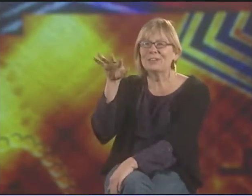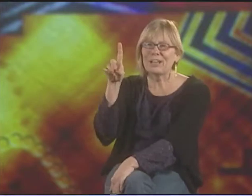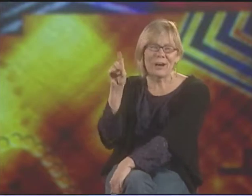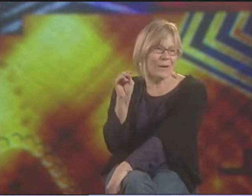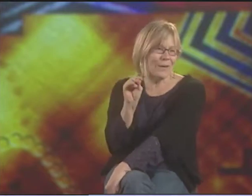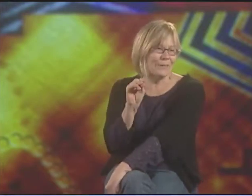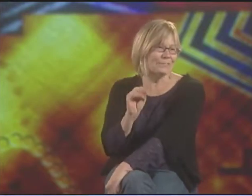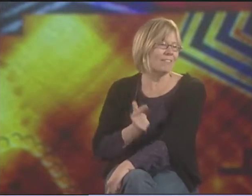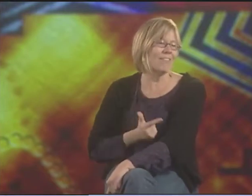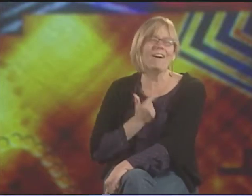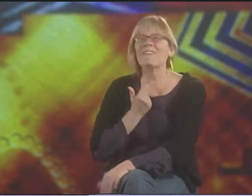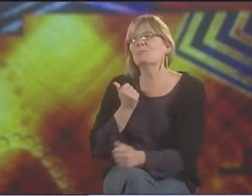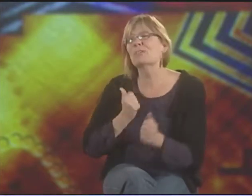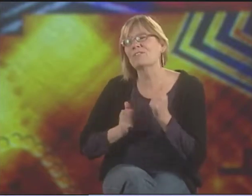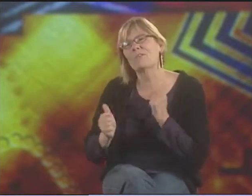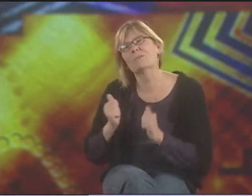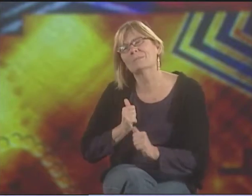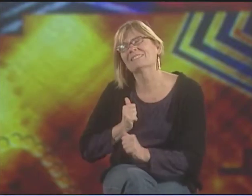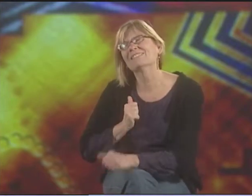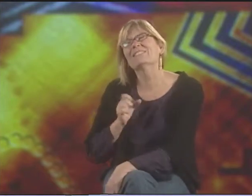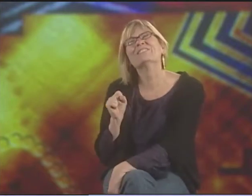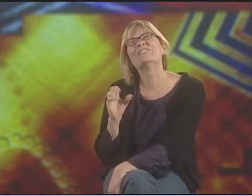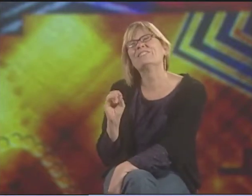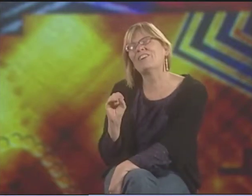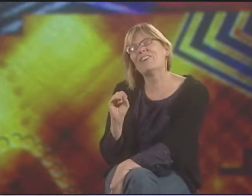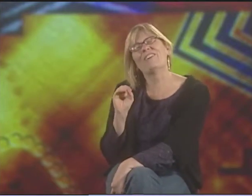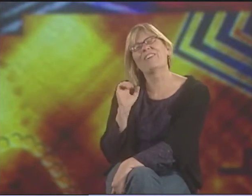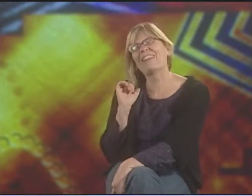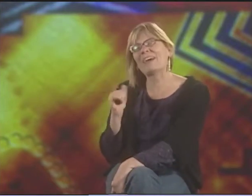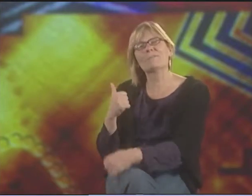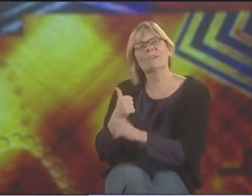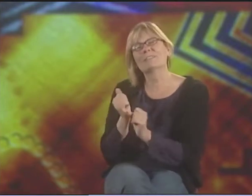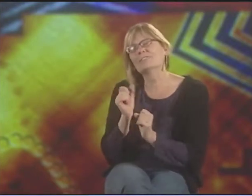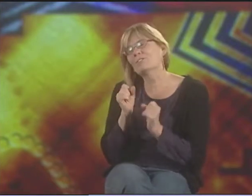IT WASN'T A STUDIO. IT WAS A LIVE PERFORMANCE. SO THAT WAS PRECIOUS.